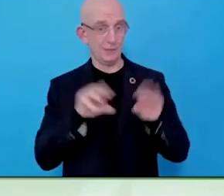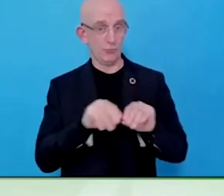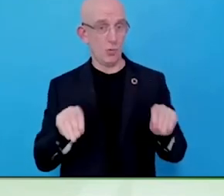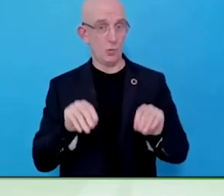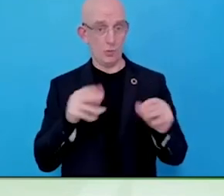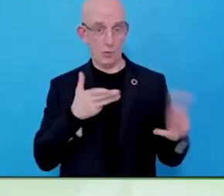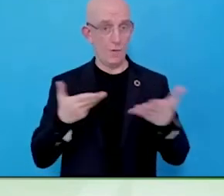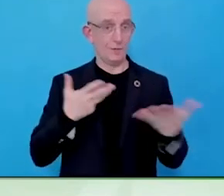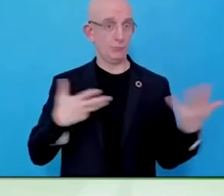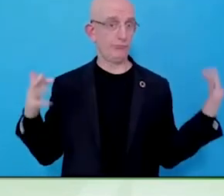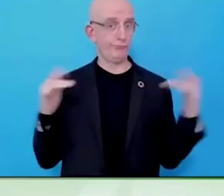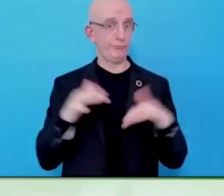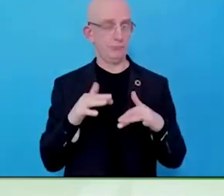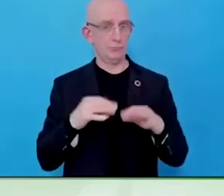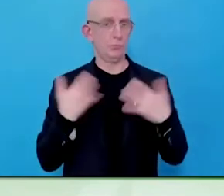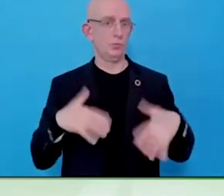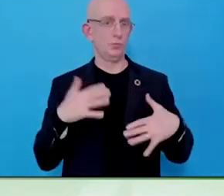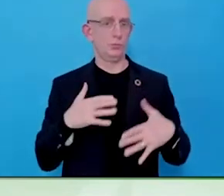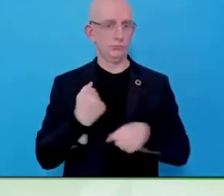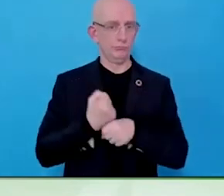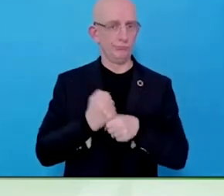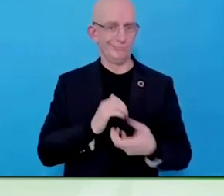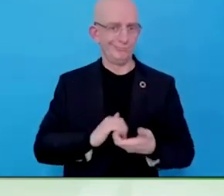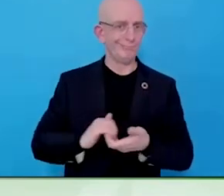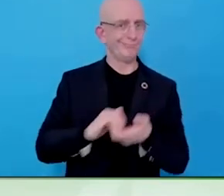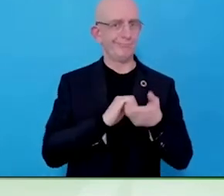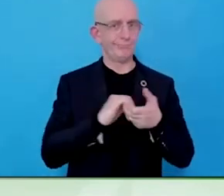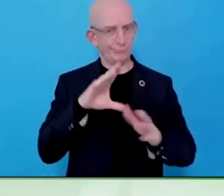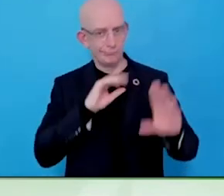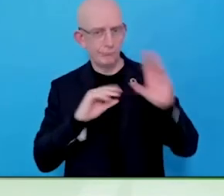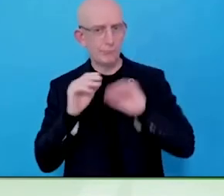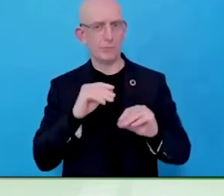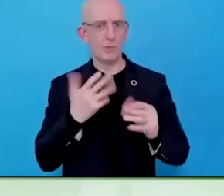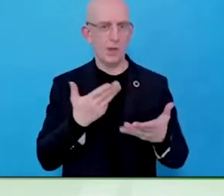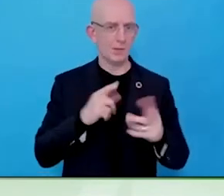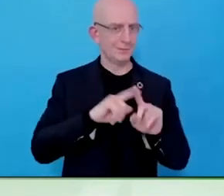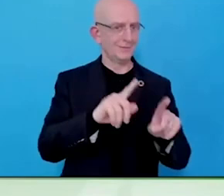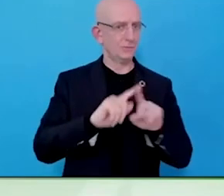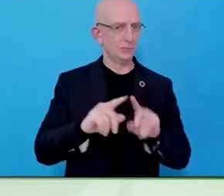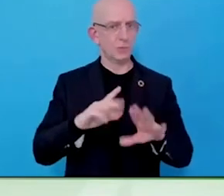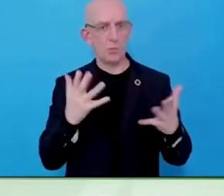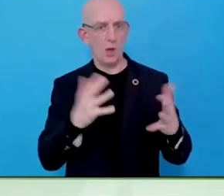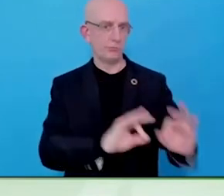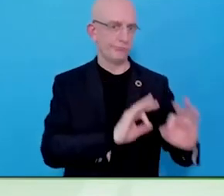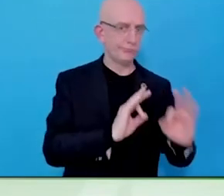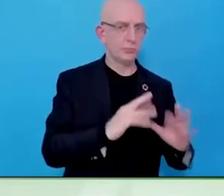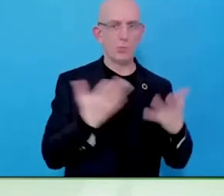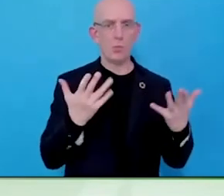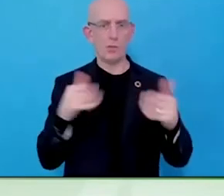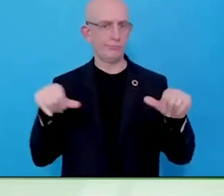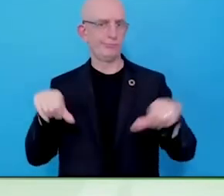power of the network in closing those gaps that you have discussed and also being able to scale the opportunity of change and how to